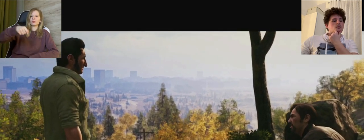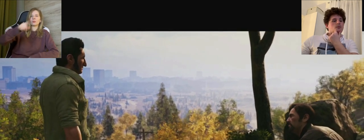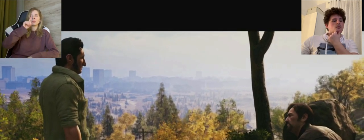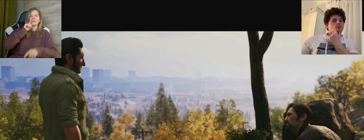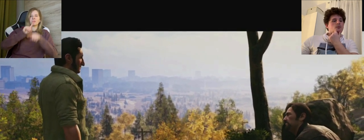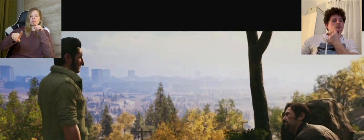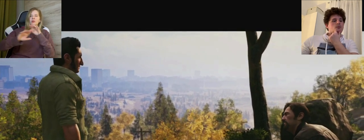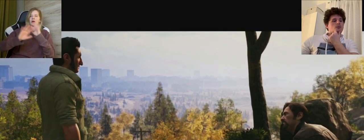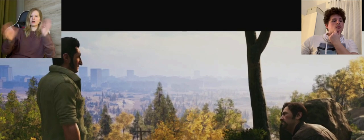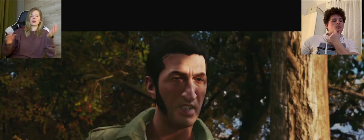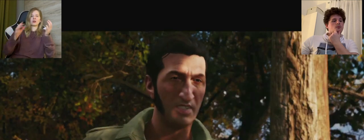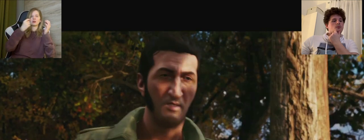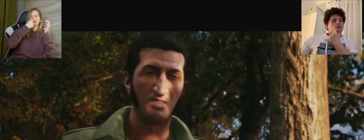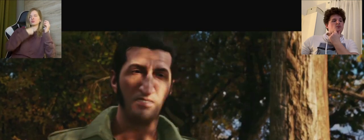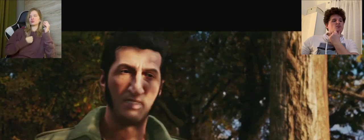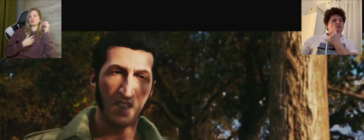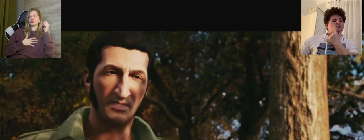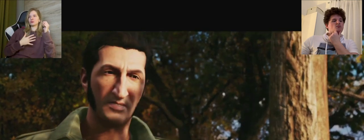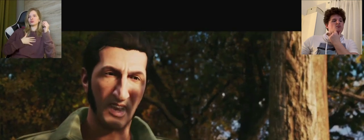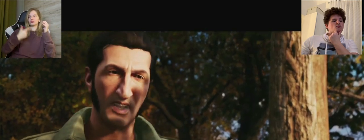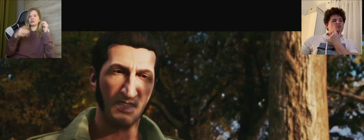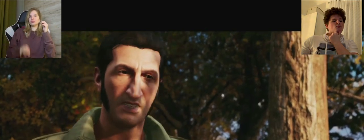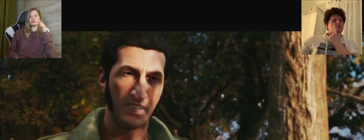K: I mentioned earlier that this merchant was definitely Vin's brother